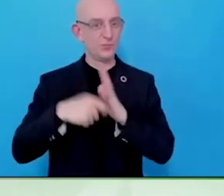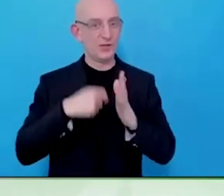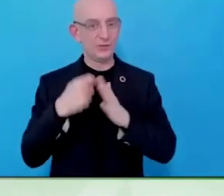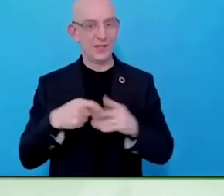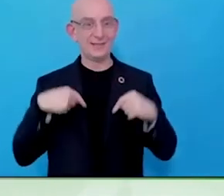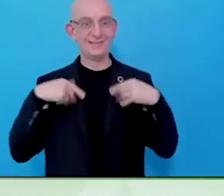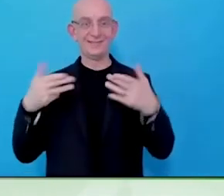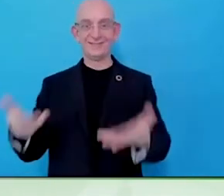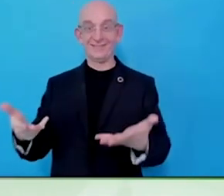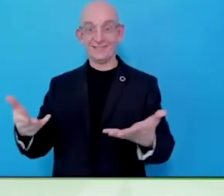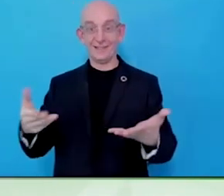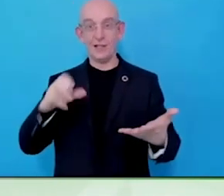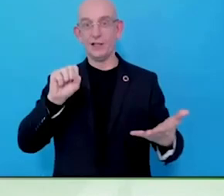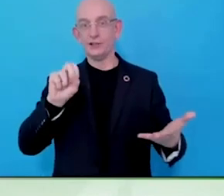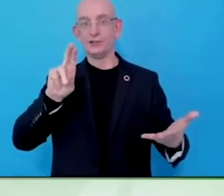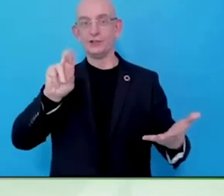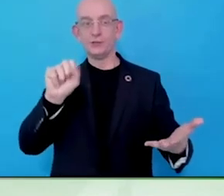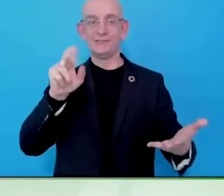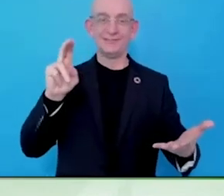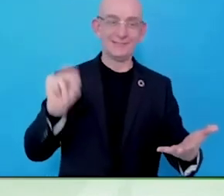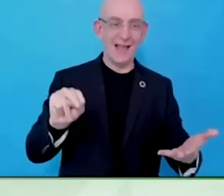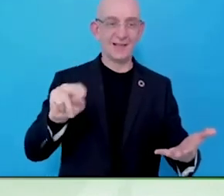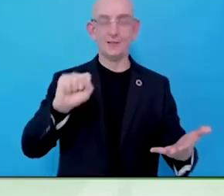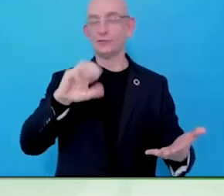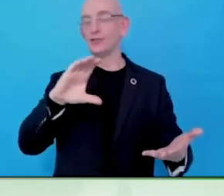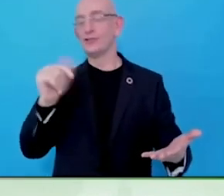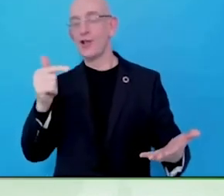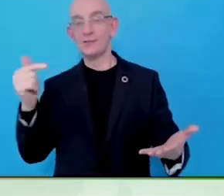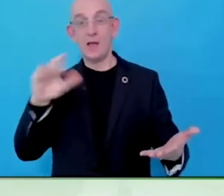You look very serious but can I have your mike and is green and it matches my suit better.